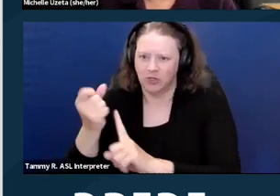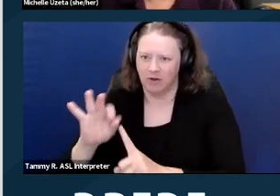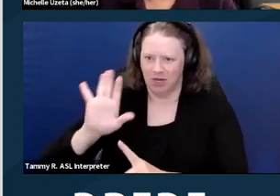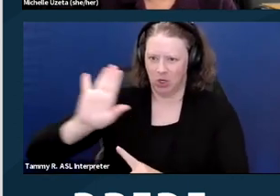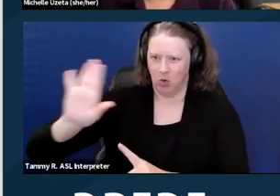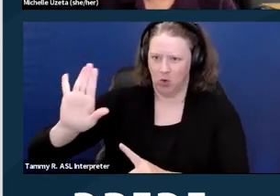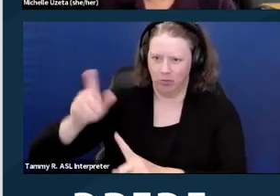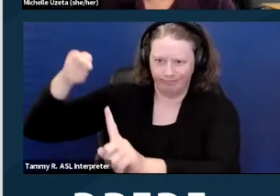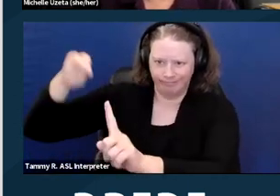Next slide.